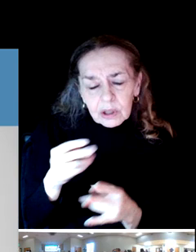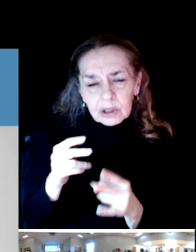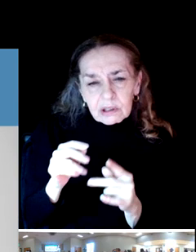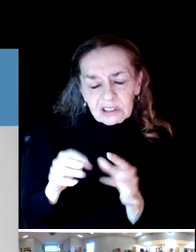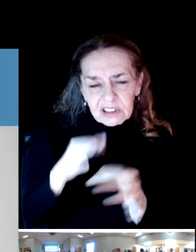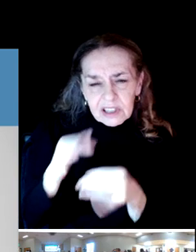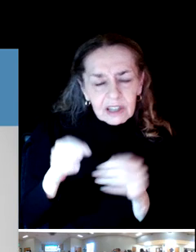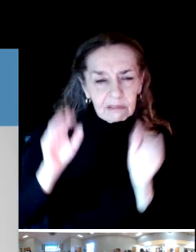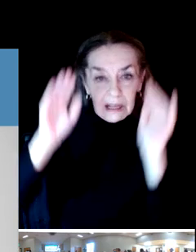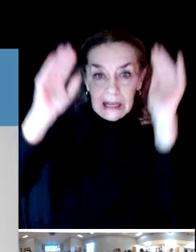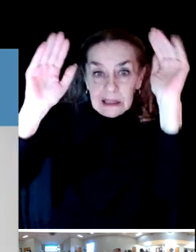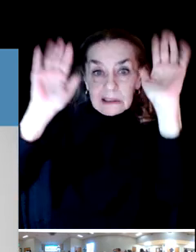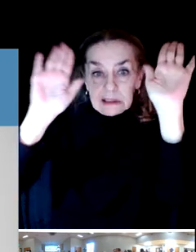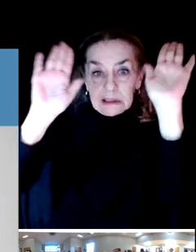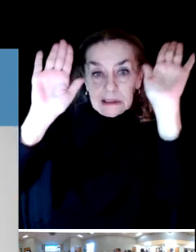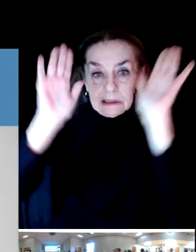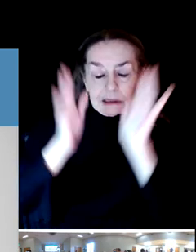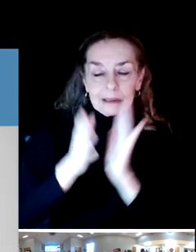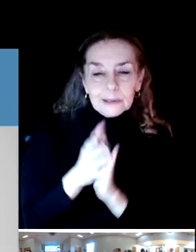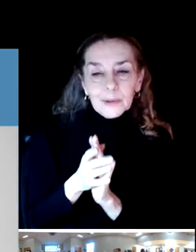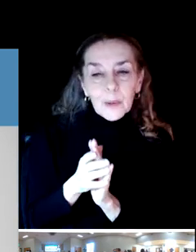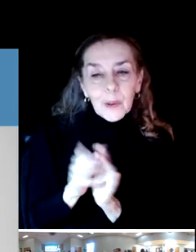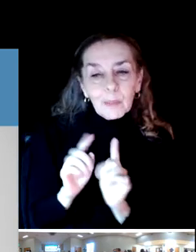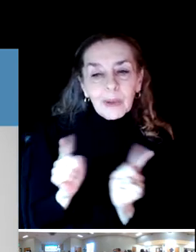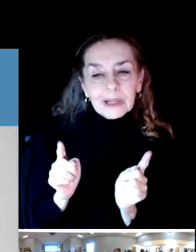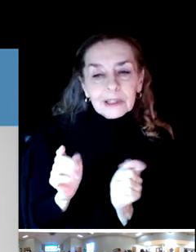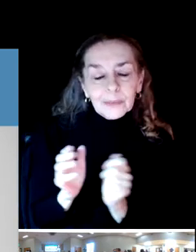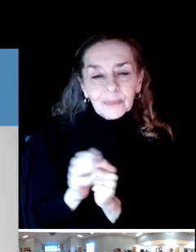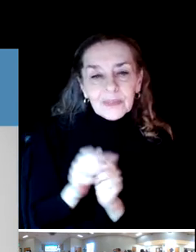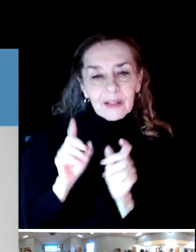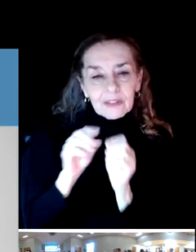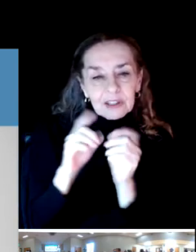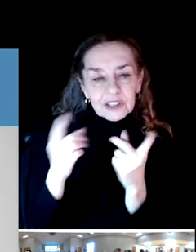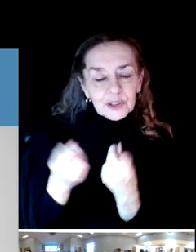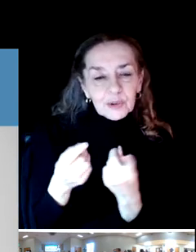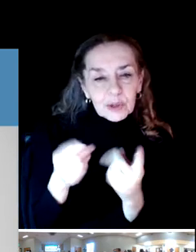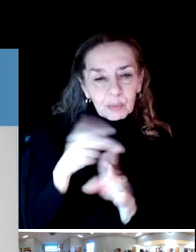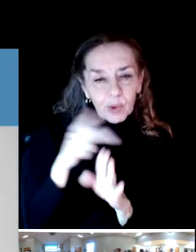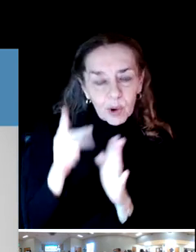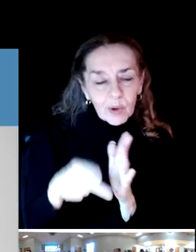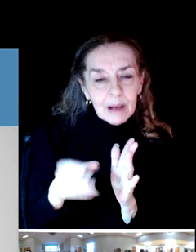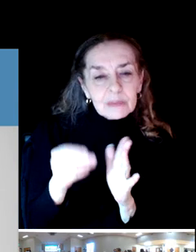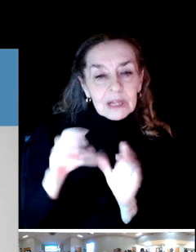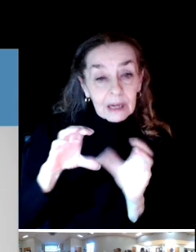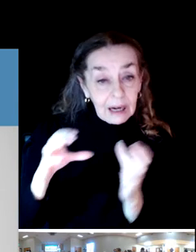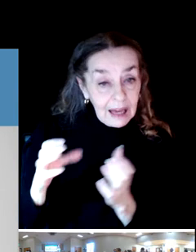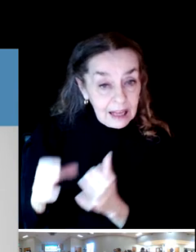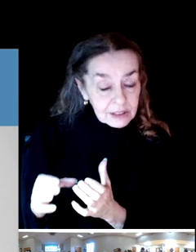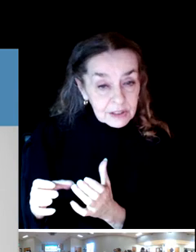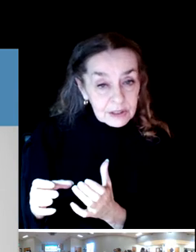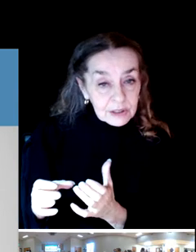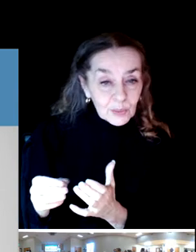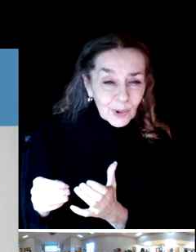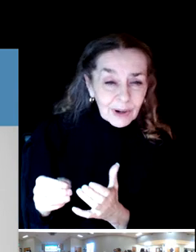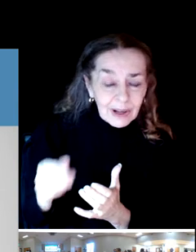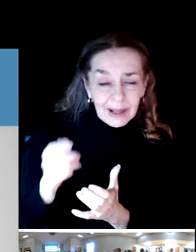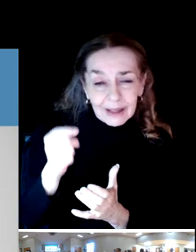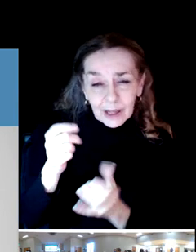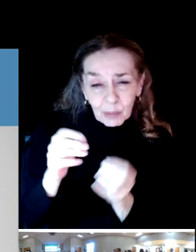And you know, the district programs and classes were rated a little lower than the others,